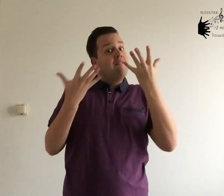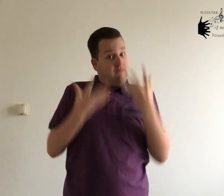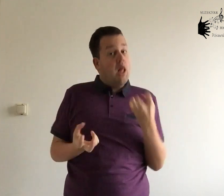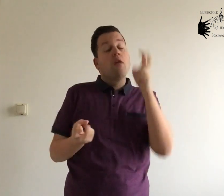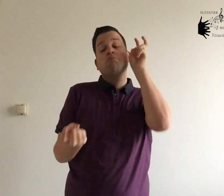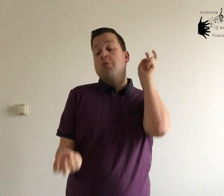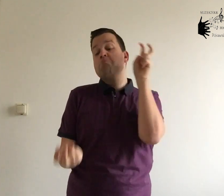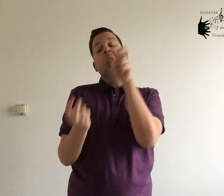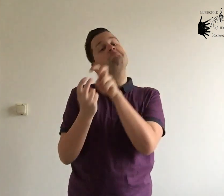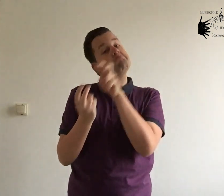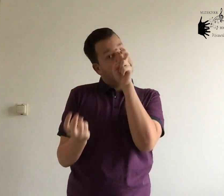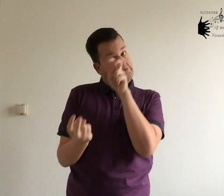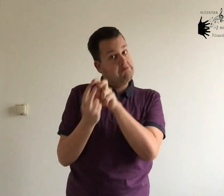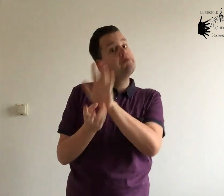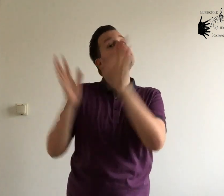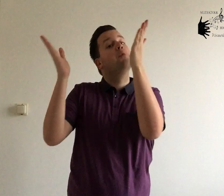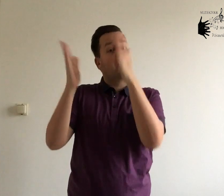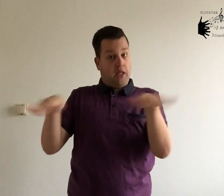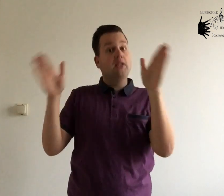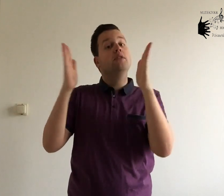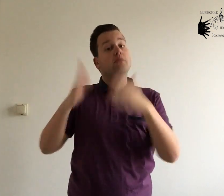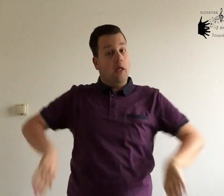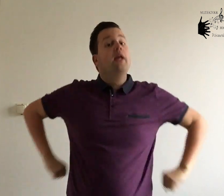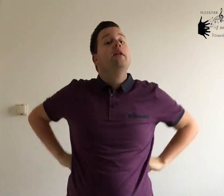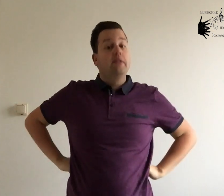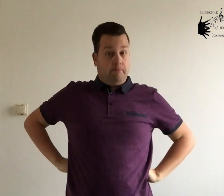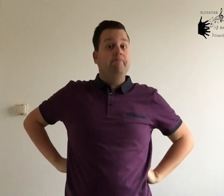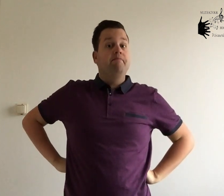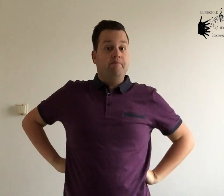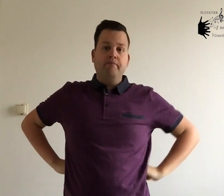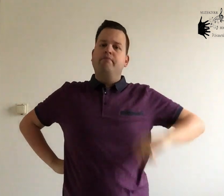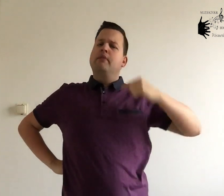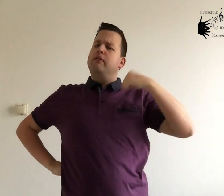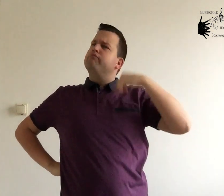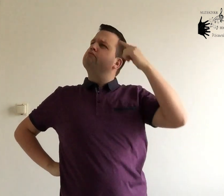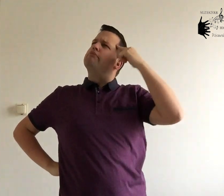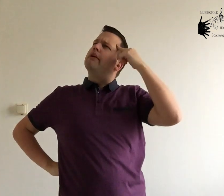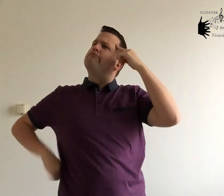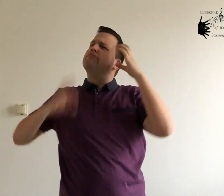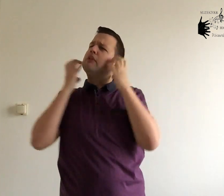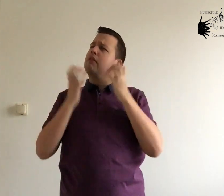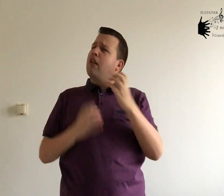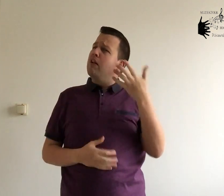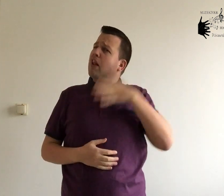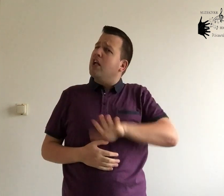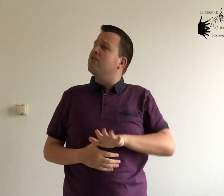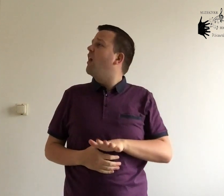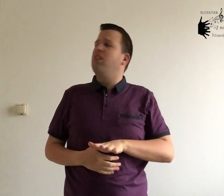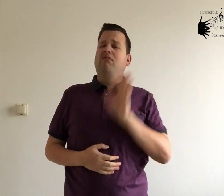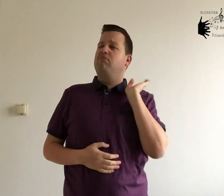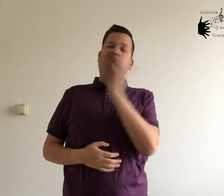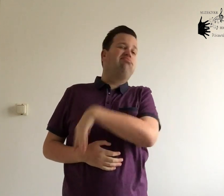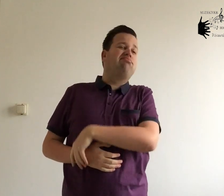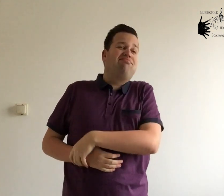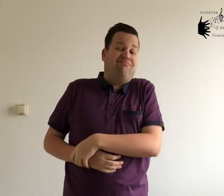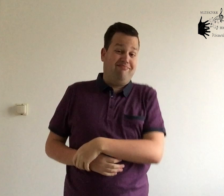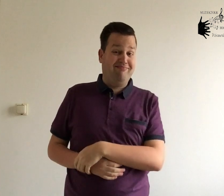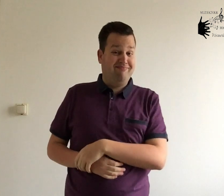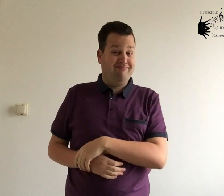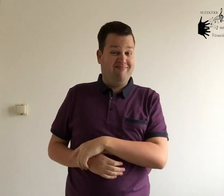I want a hippopotamus for Christmas I don't think Santa Claus will mind do you